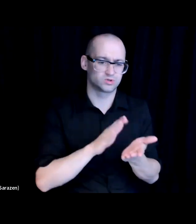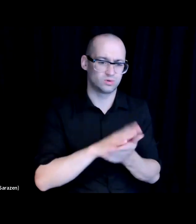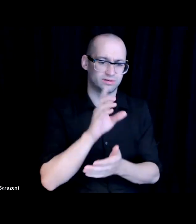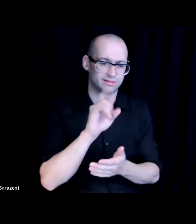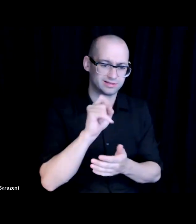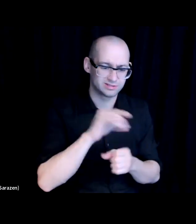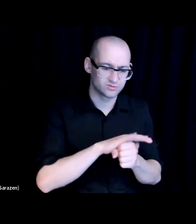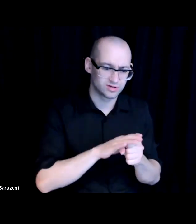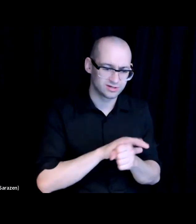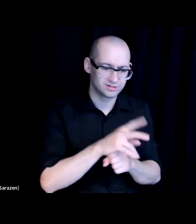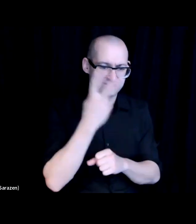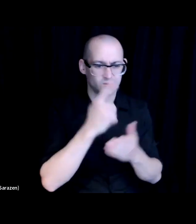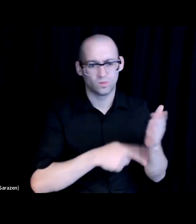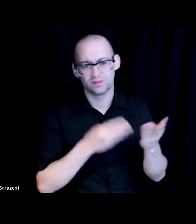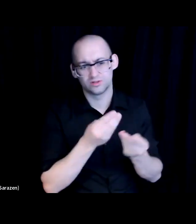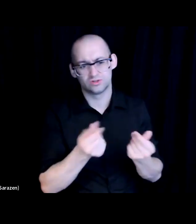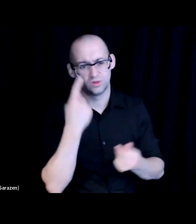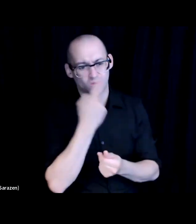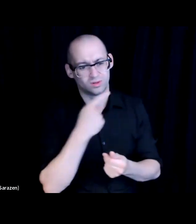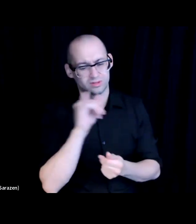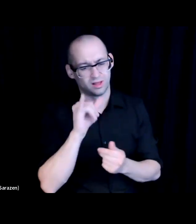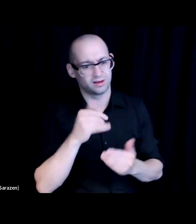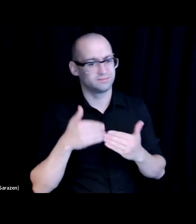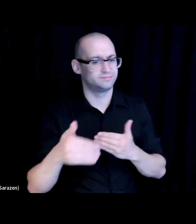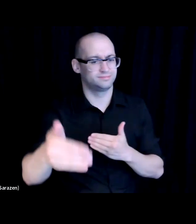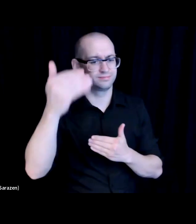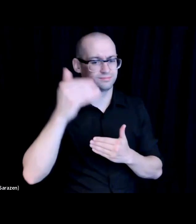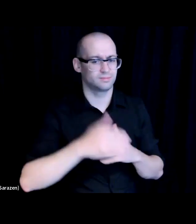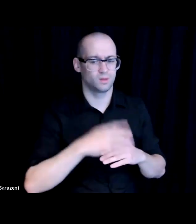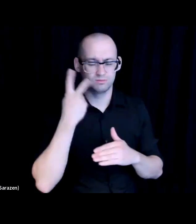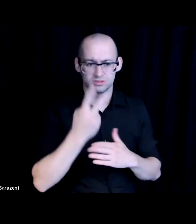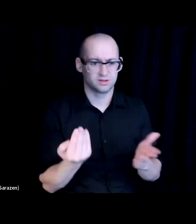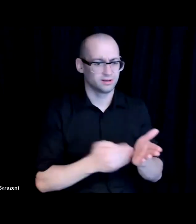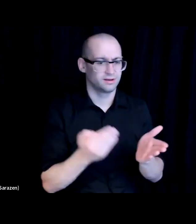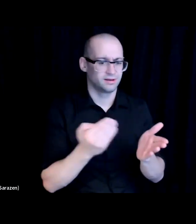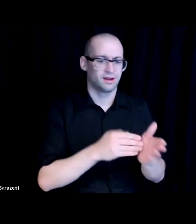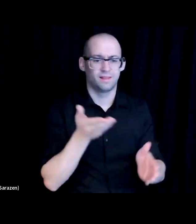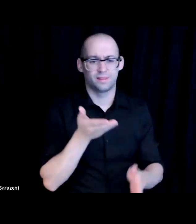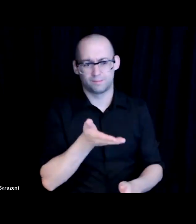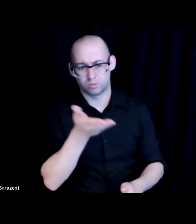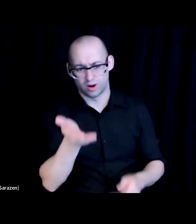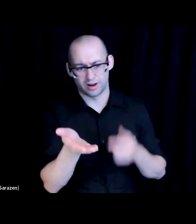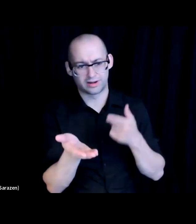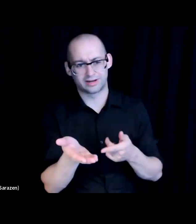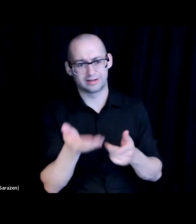So we feel very strongly, and we see it over and over again that the product itself becomes